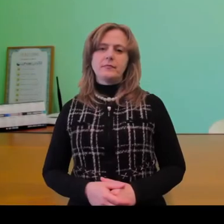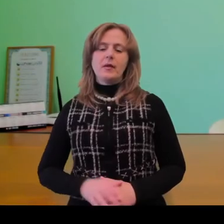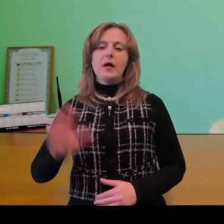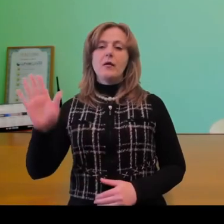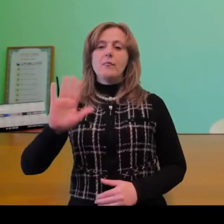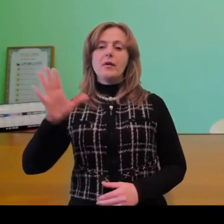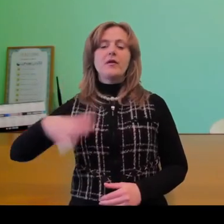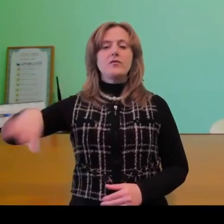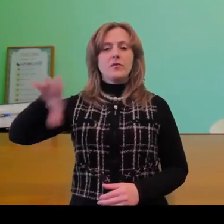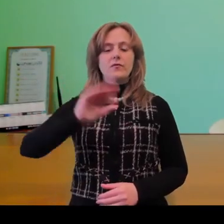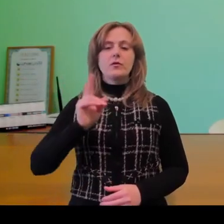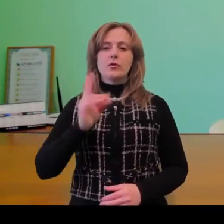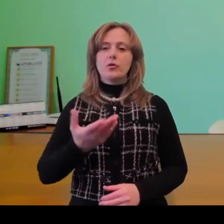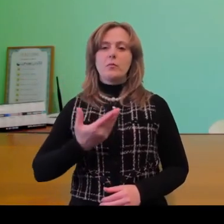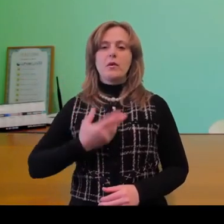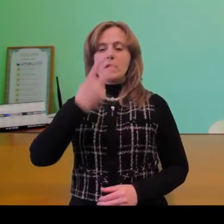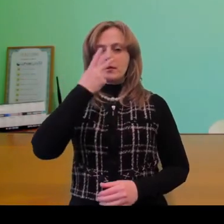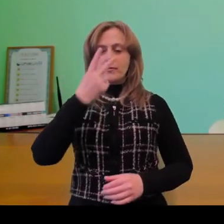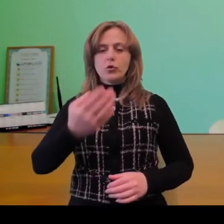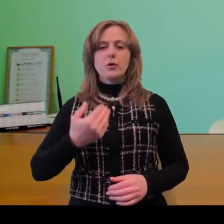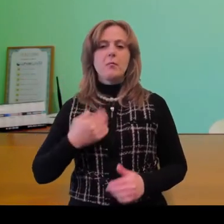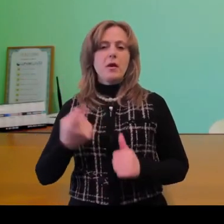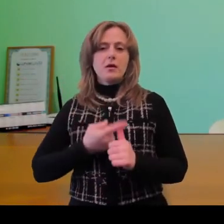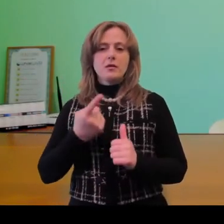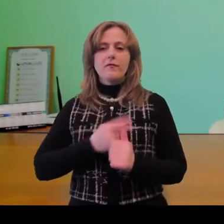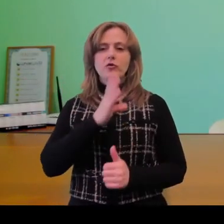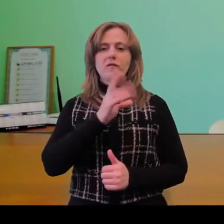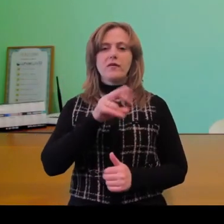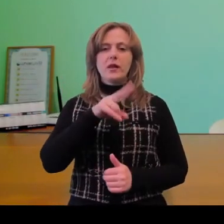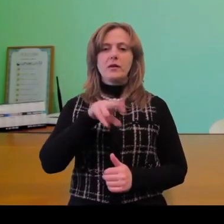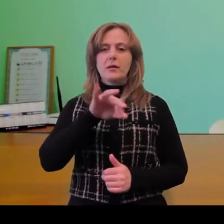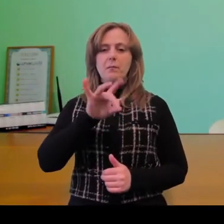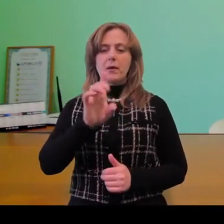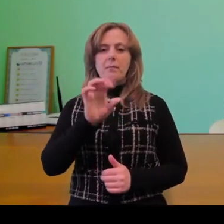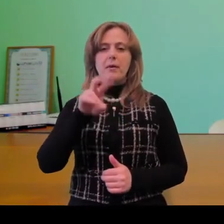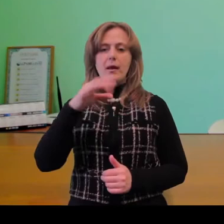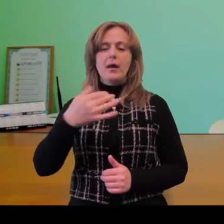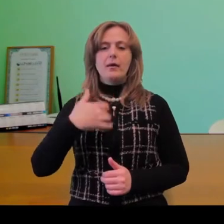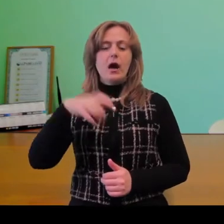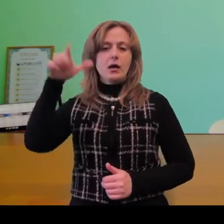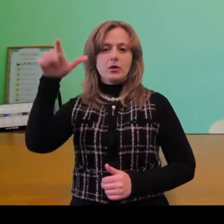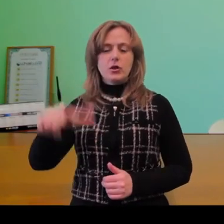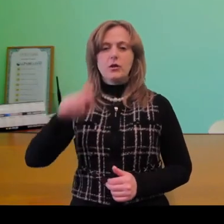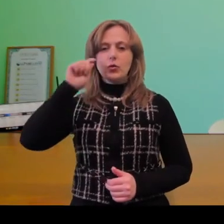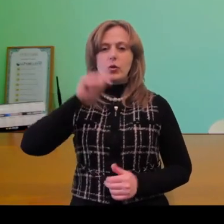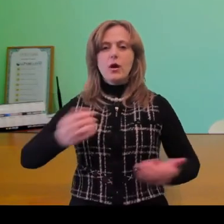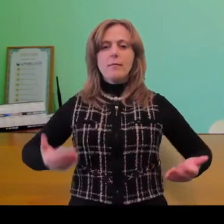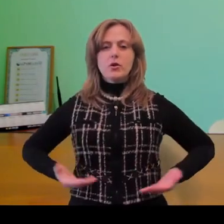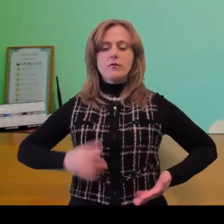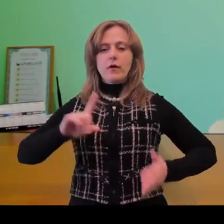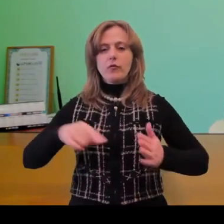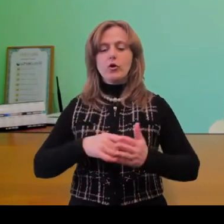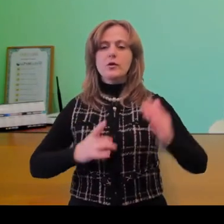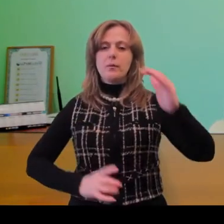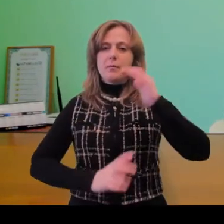Hello to everyone who is watching me. My name is Vladimir Beley. I'm a citizen of Ukraine leaving in Bila Tserkva, Kyiv Region.